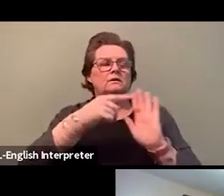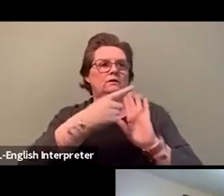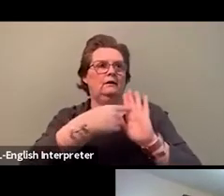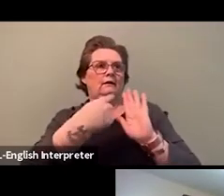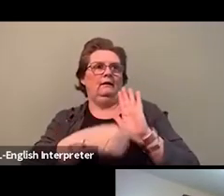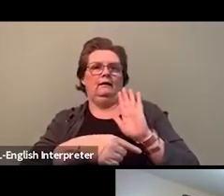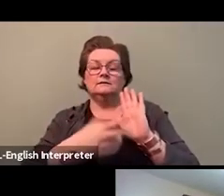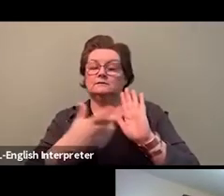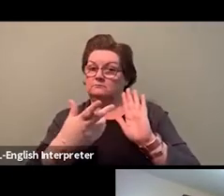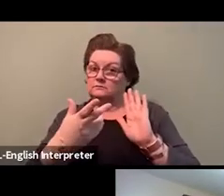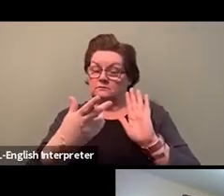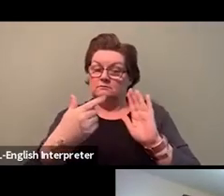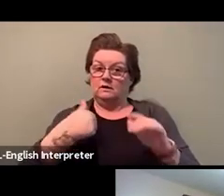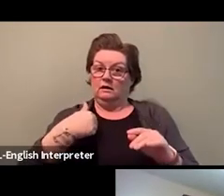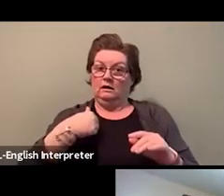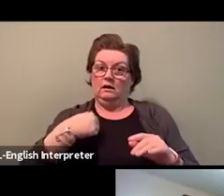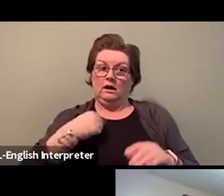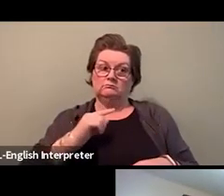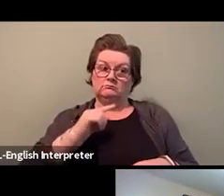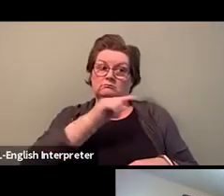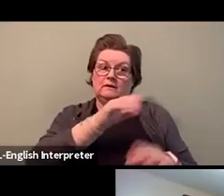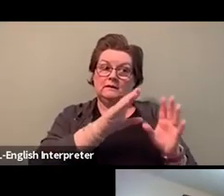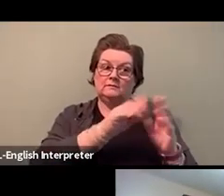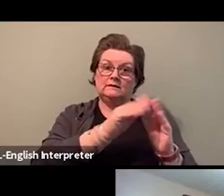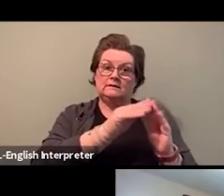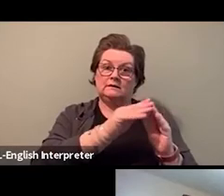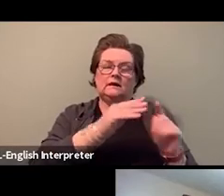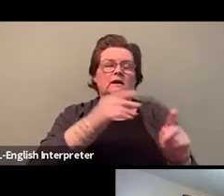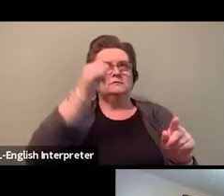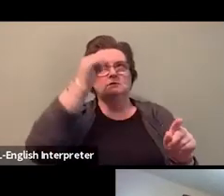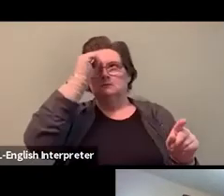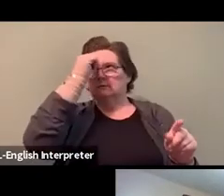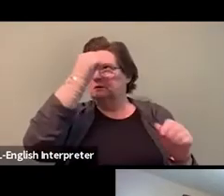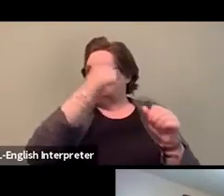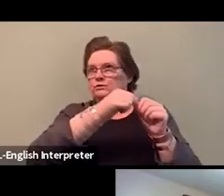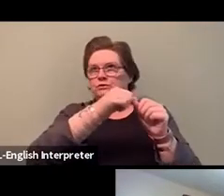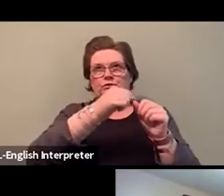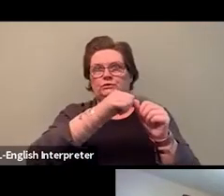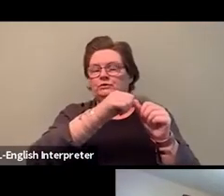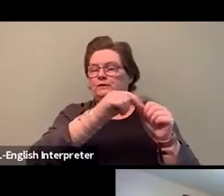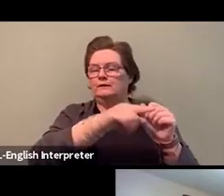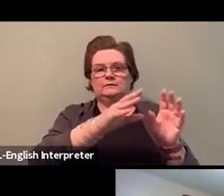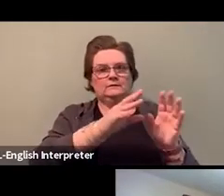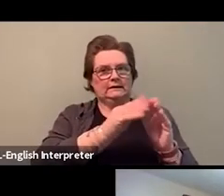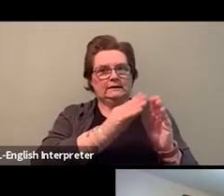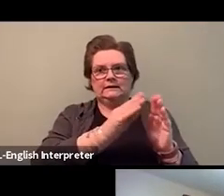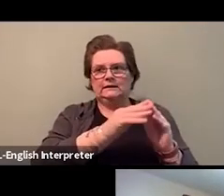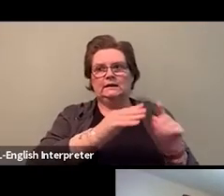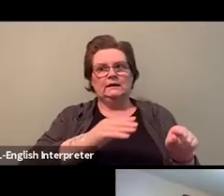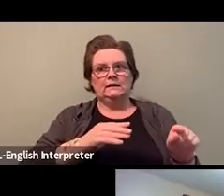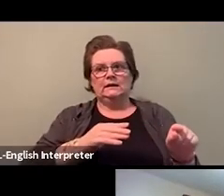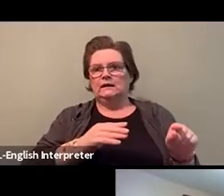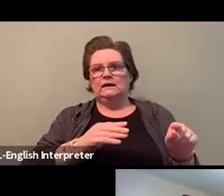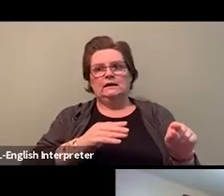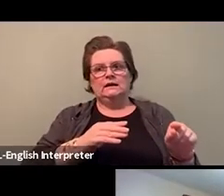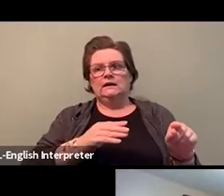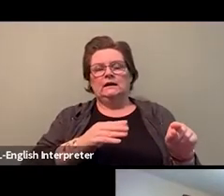It was a very profound meeting for me, because I validated how the public should be angry,